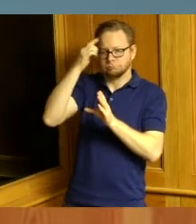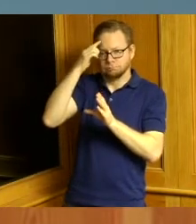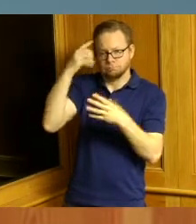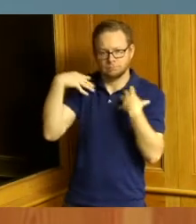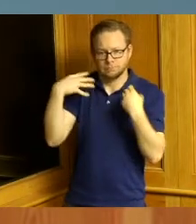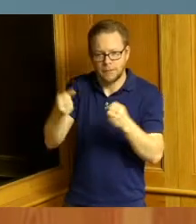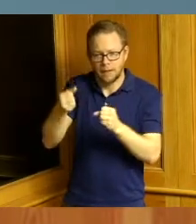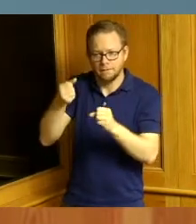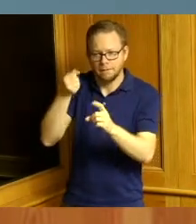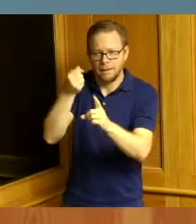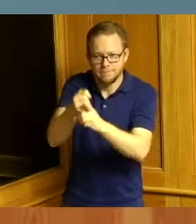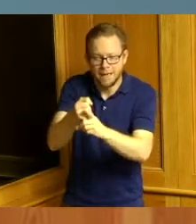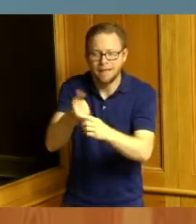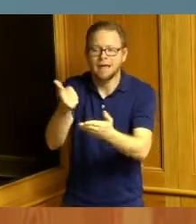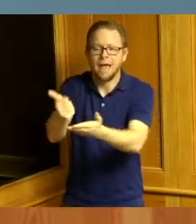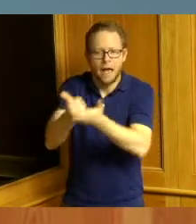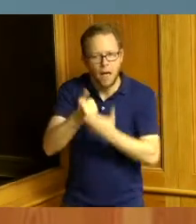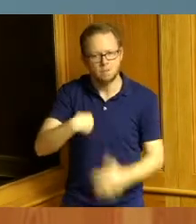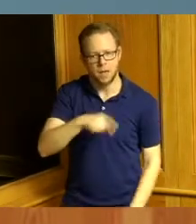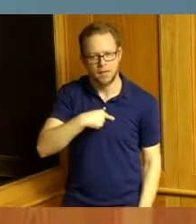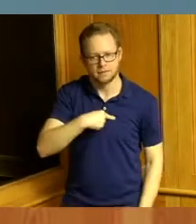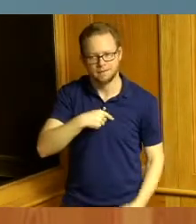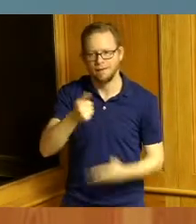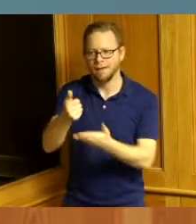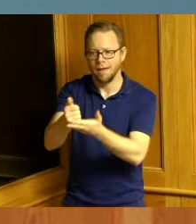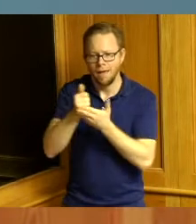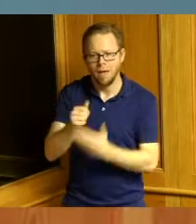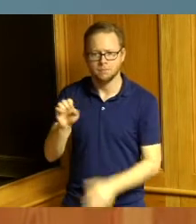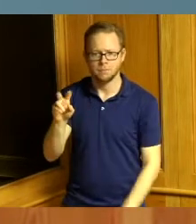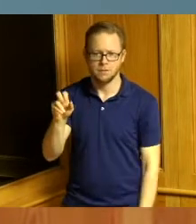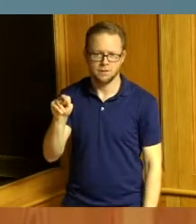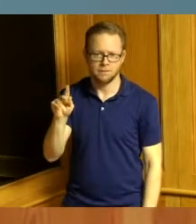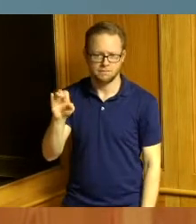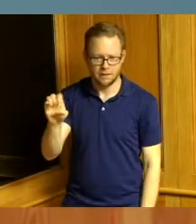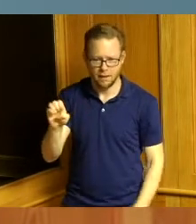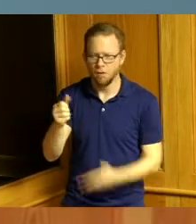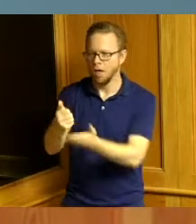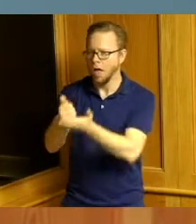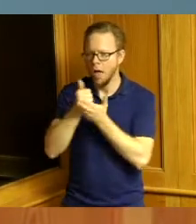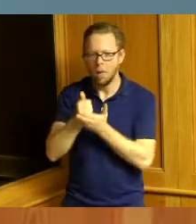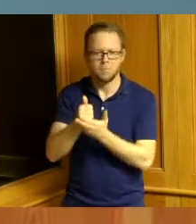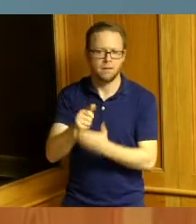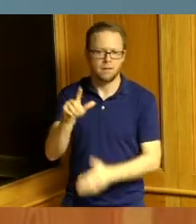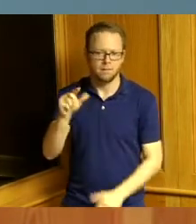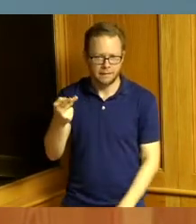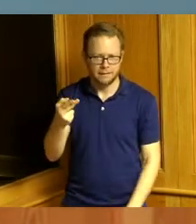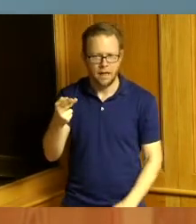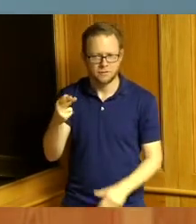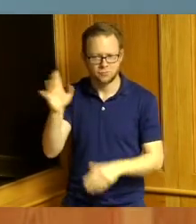Lincoln heights to get rid of this gun range so that's all I have at this time Commissioner Reece